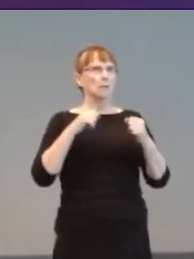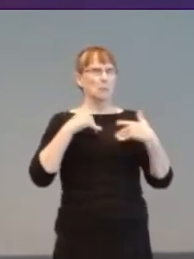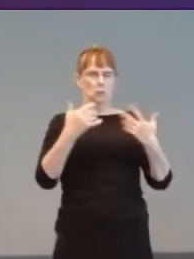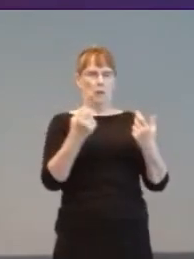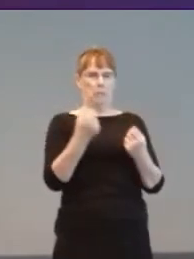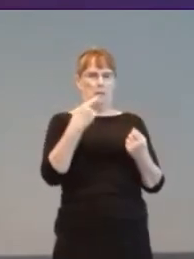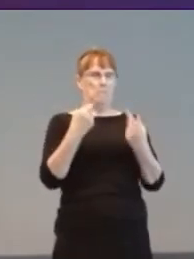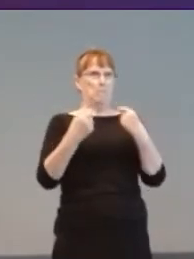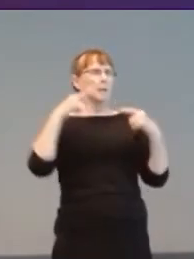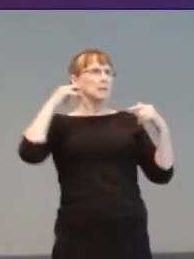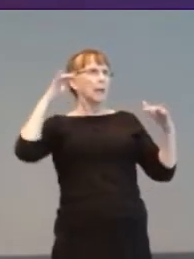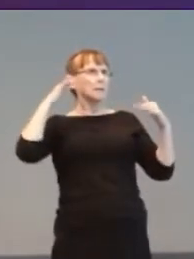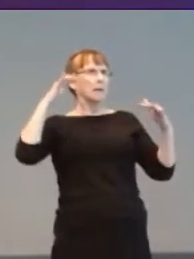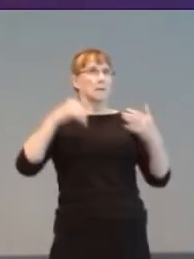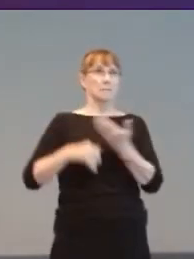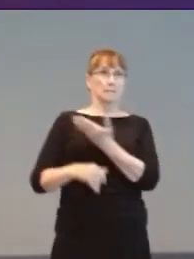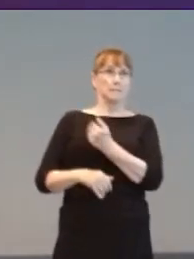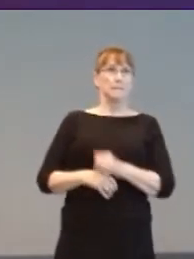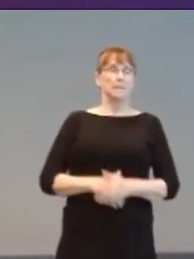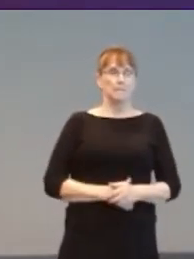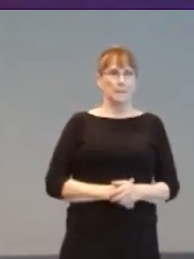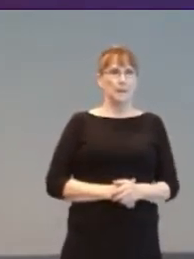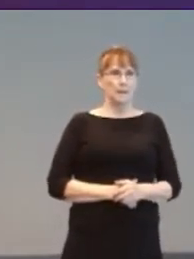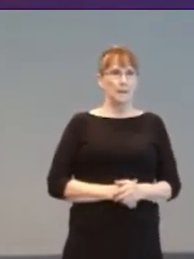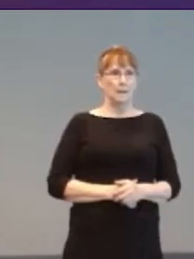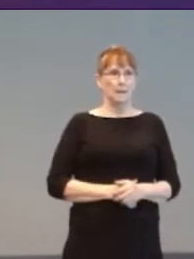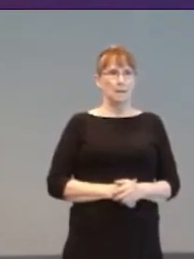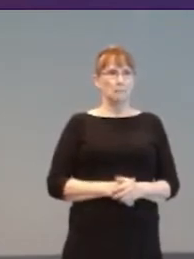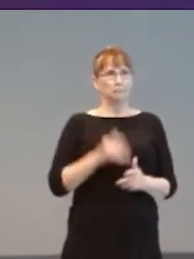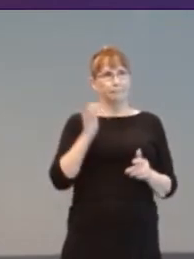[Space Invaders stereo sounds and radar effects]